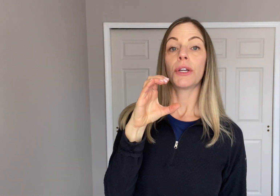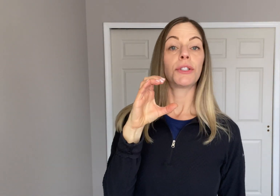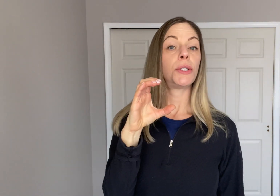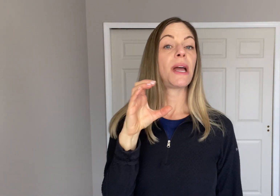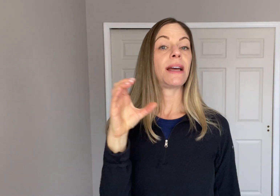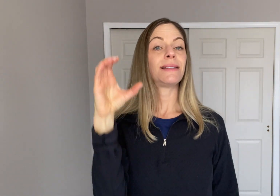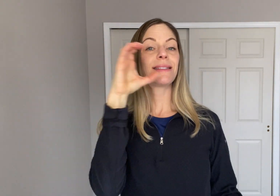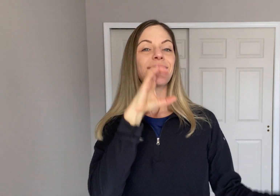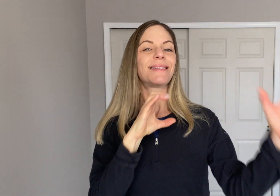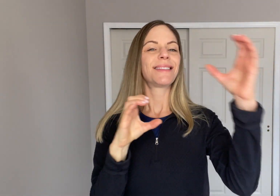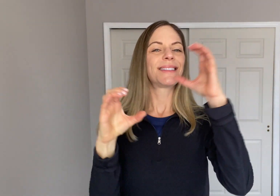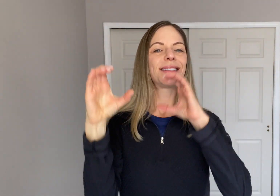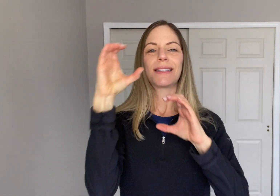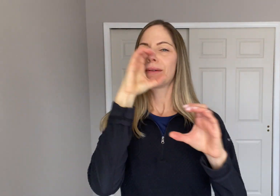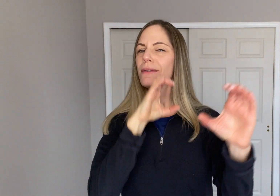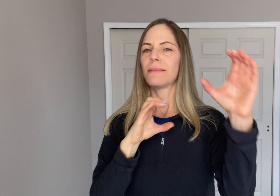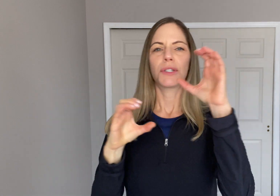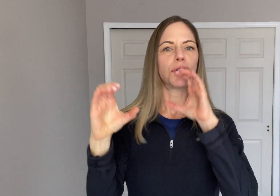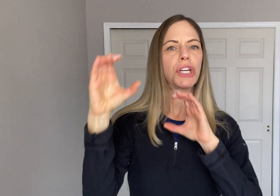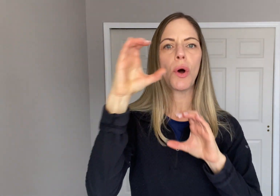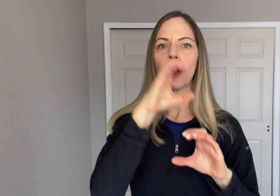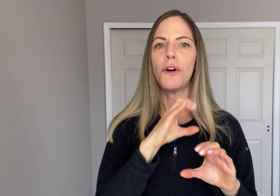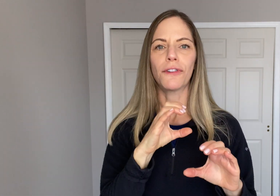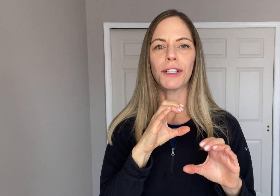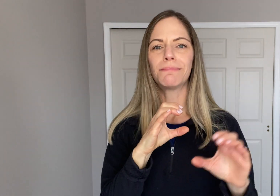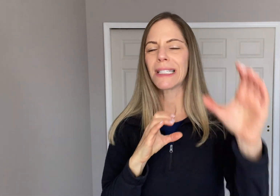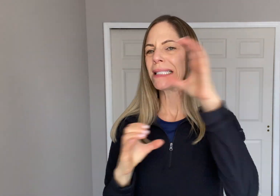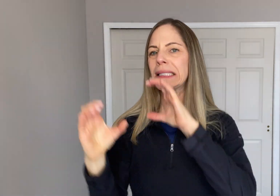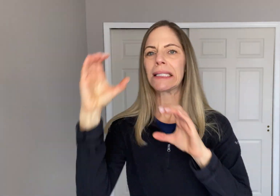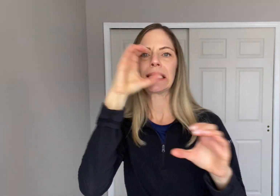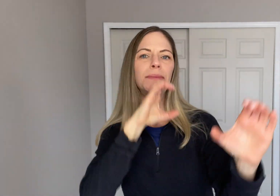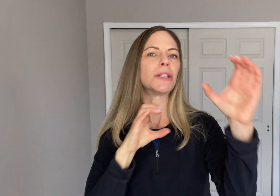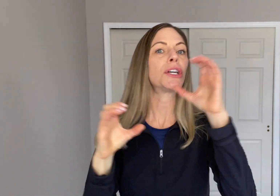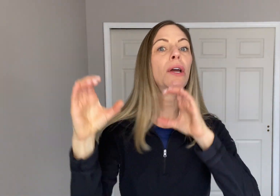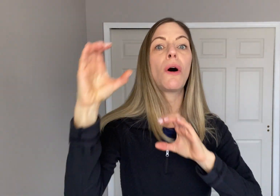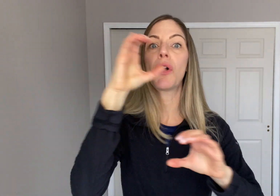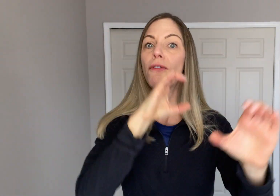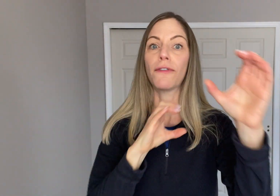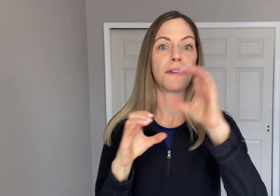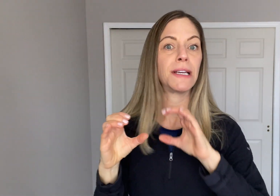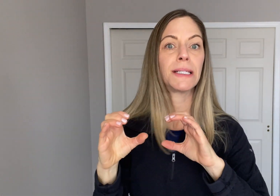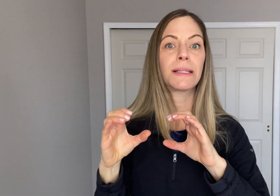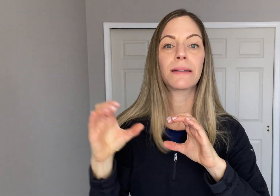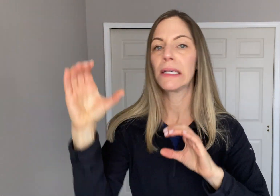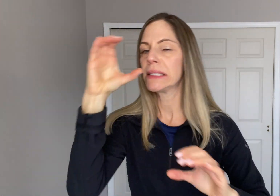Two hands: "Searching all over." "I'm looking all over for this."